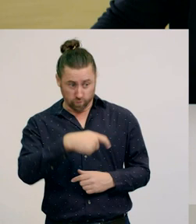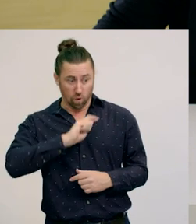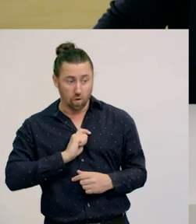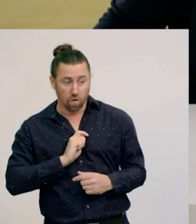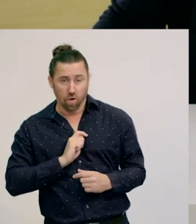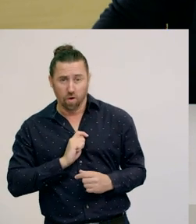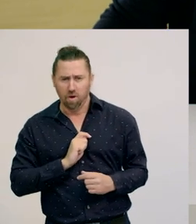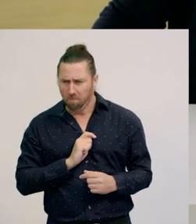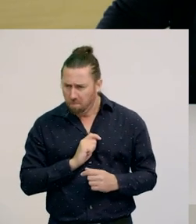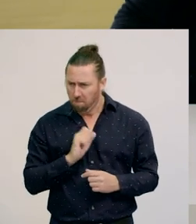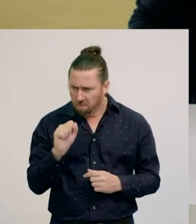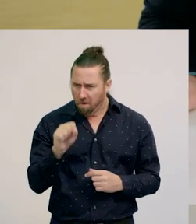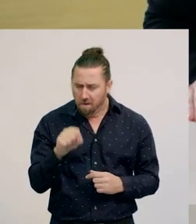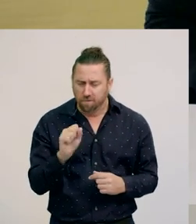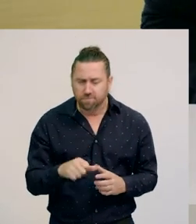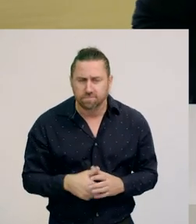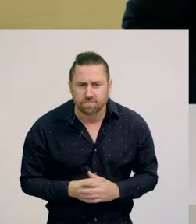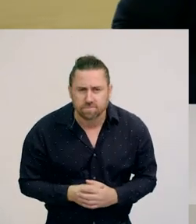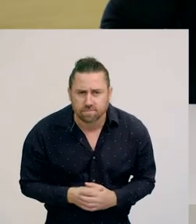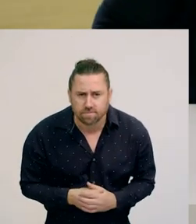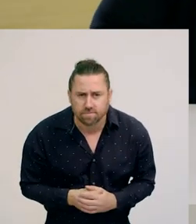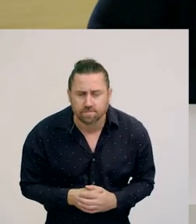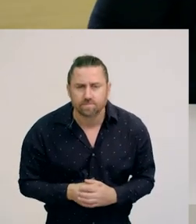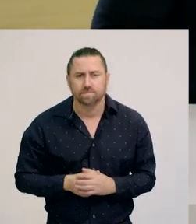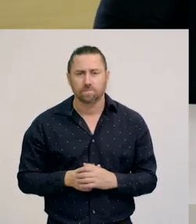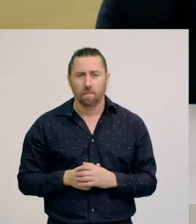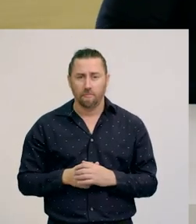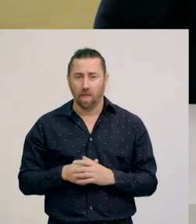Absolutely. How about you use these coloured buttons?